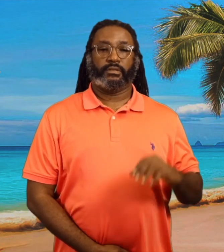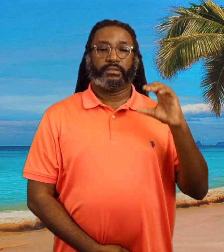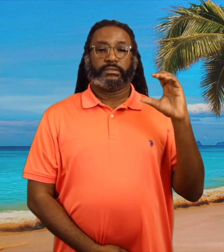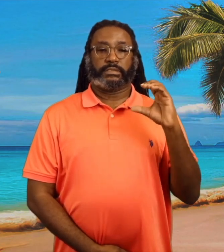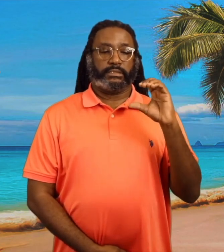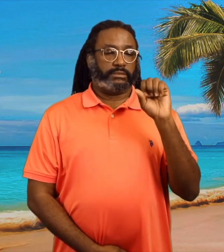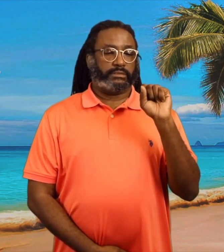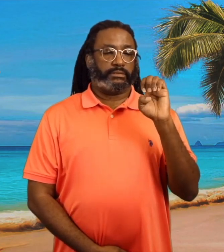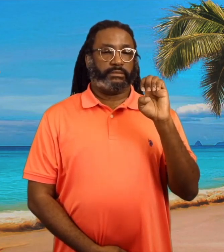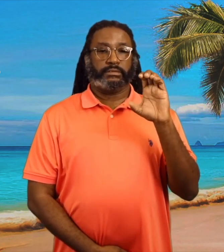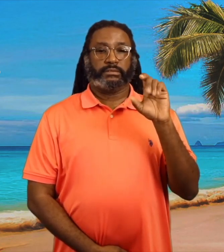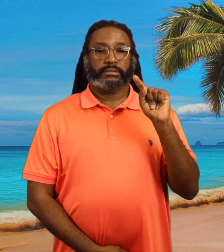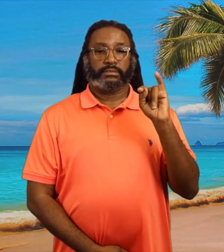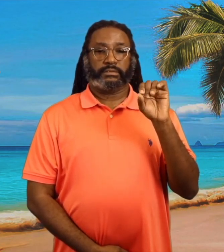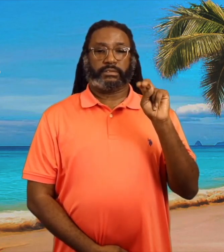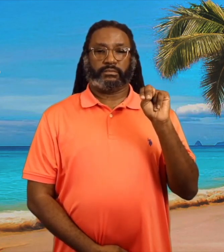C-Section